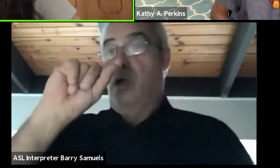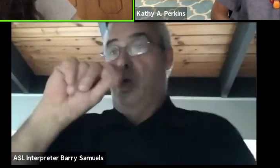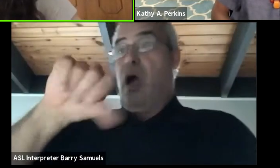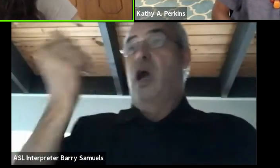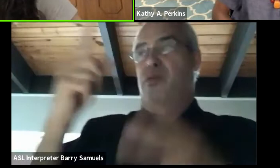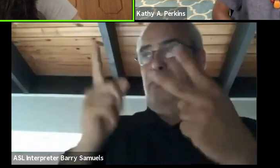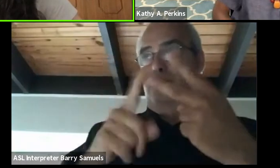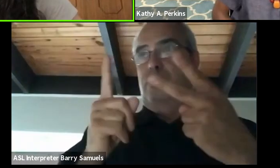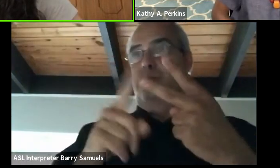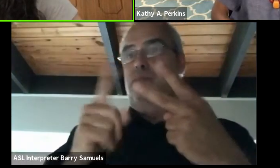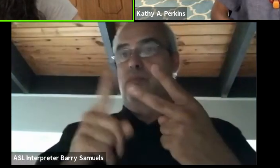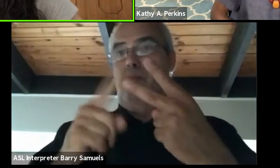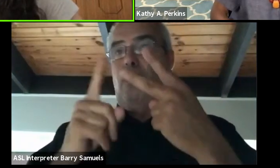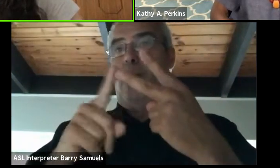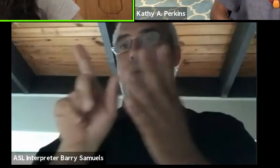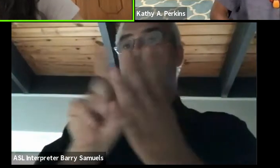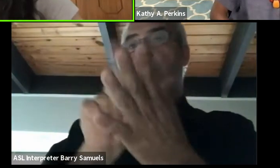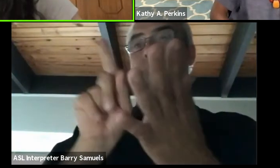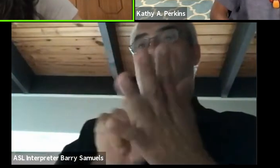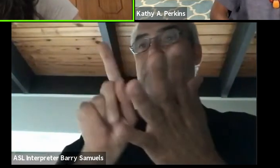this idea that publishing and written work